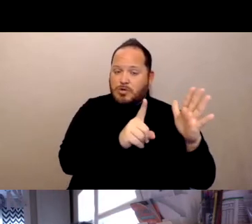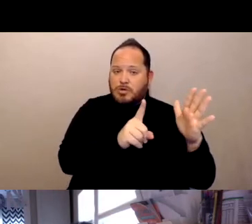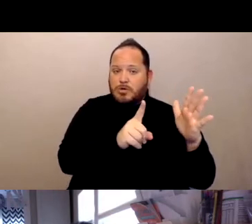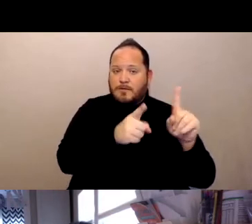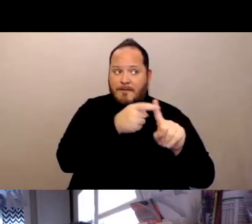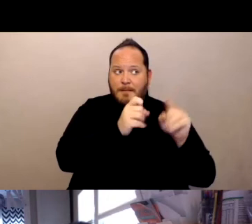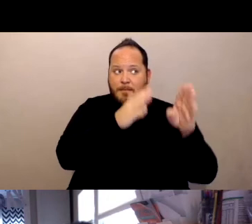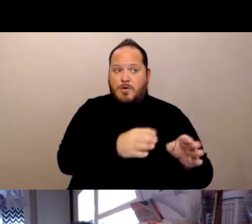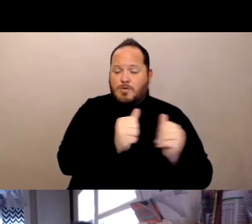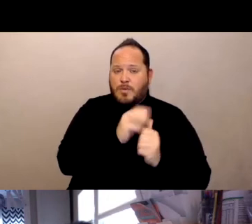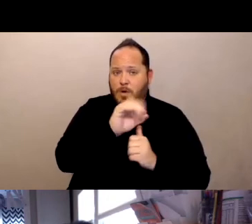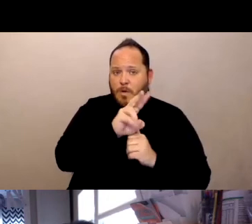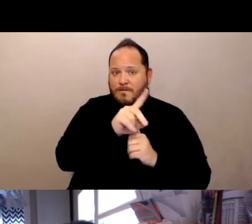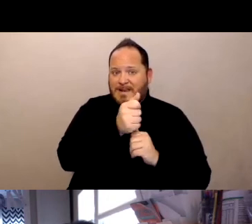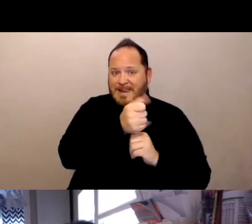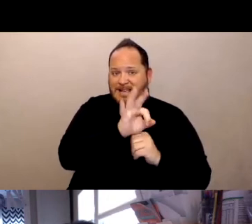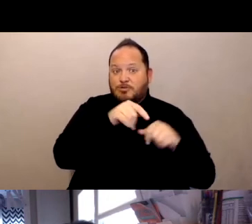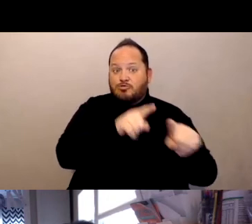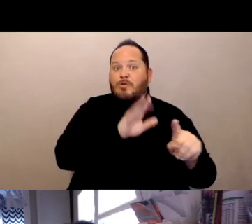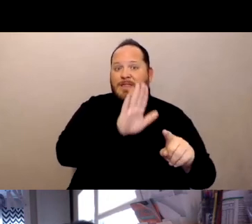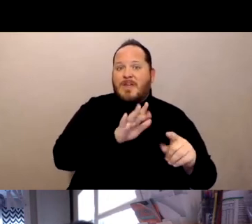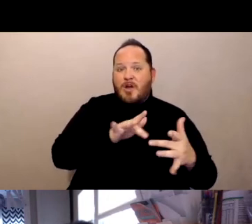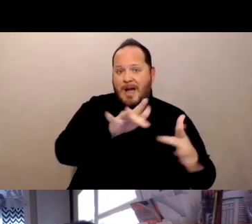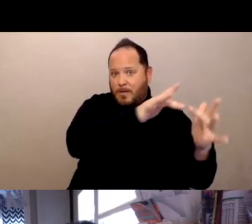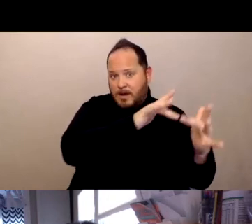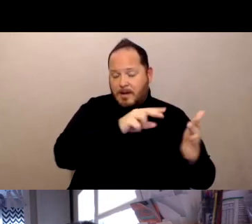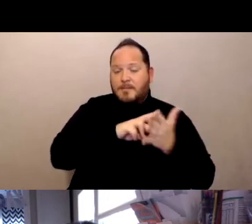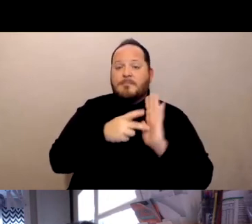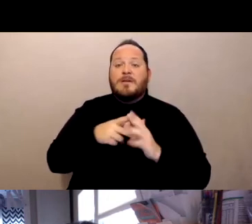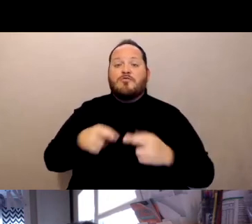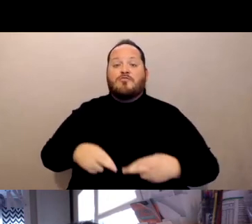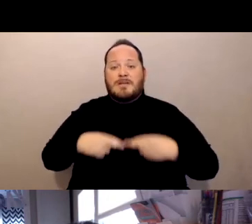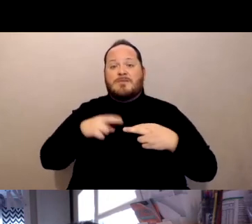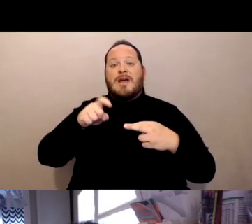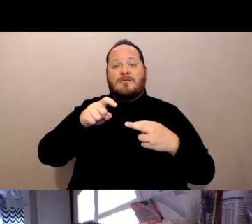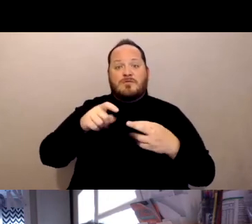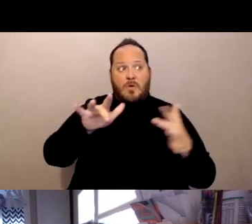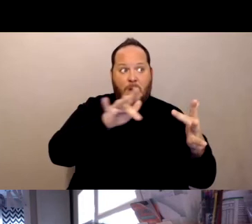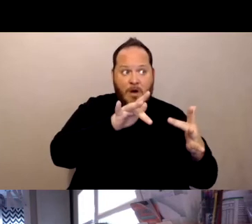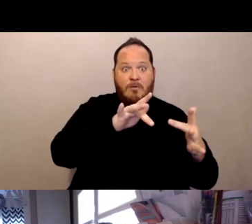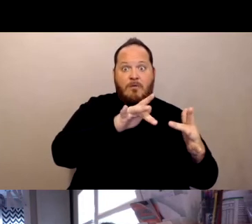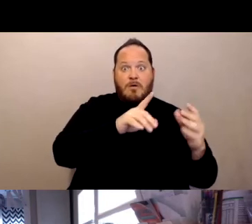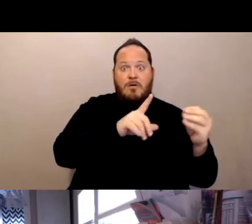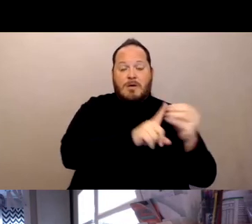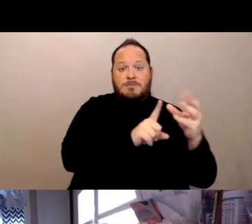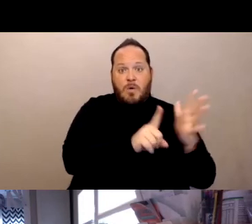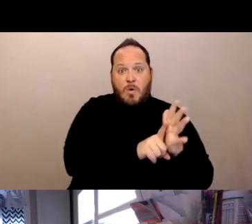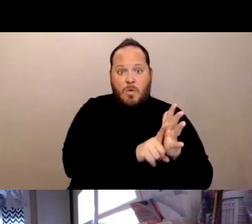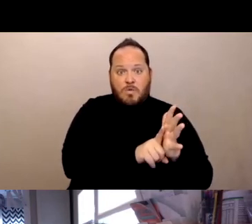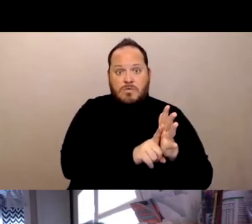So they would have to go out, spend some time and then find out later that you know, someone that they were sitting nearby,